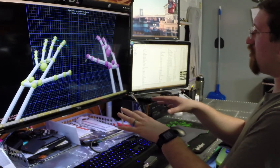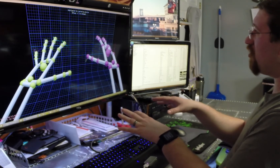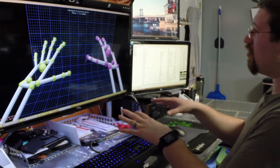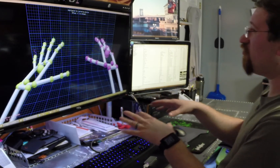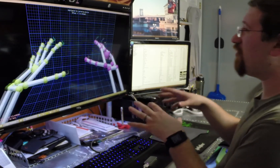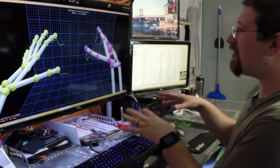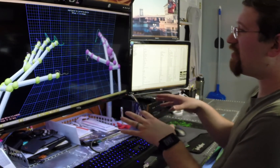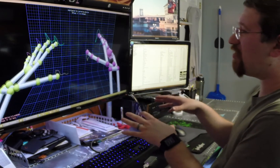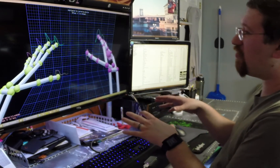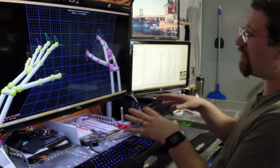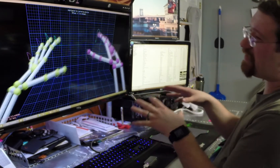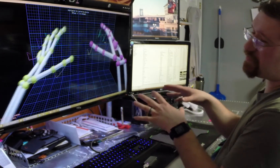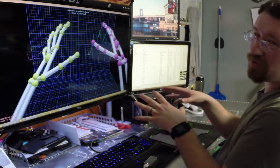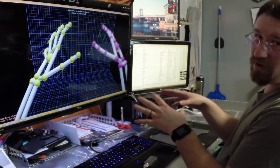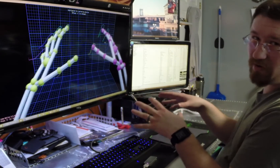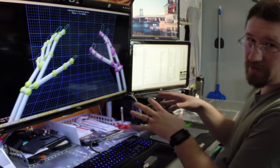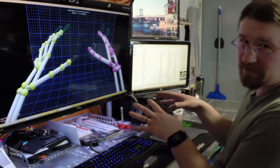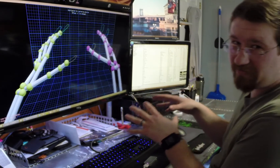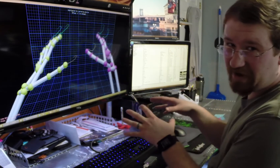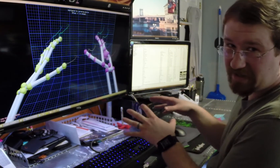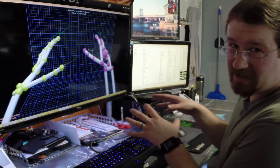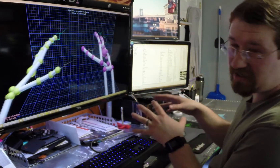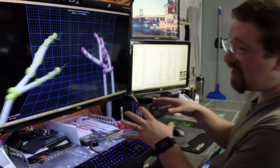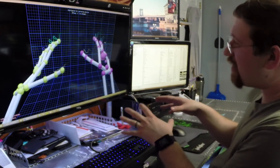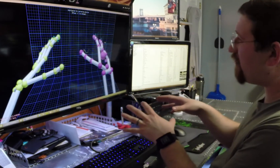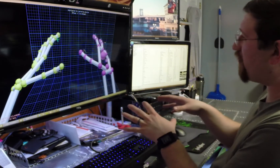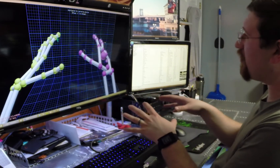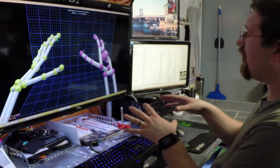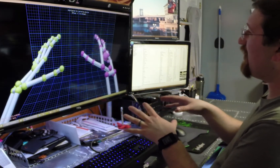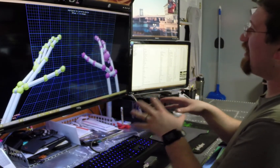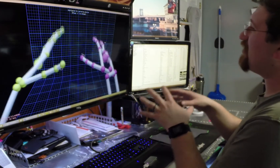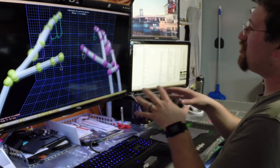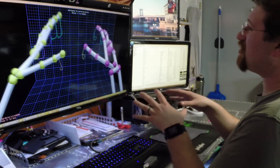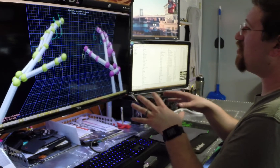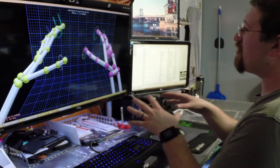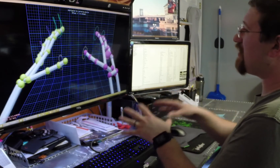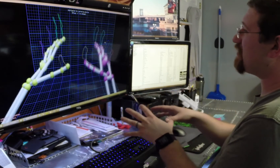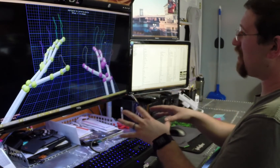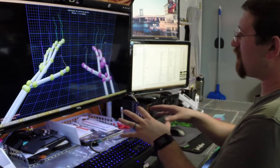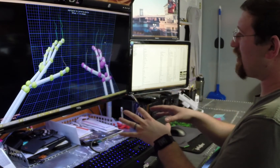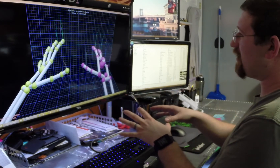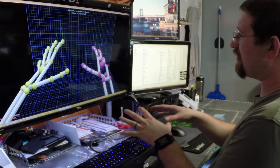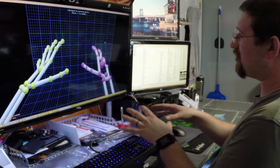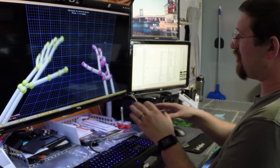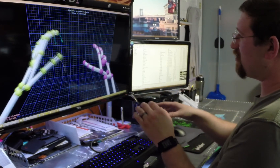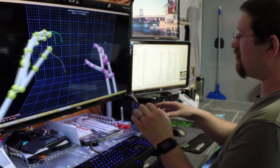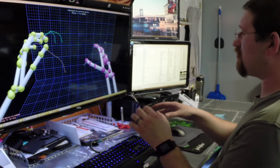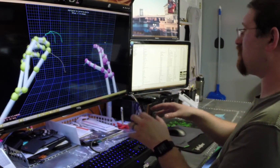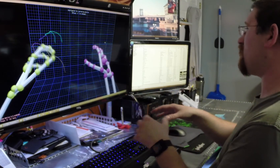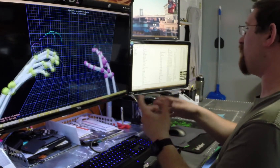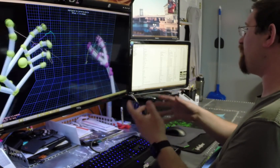So really though, what this device is designed for is just to do things like recognizing gestures.